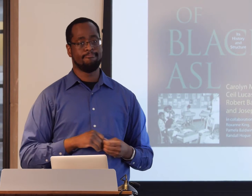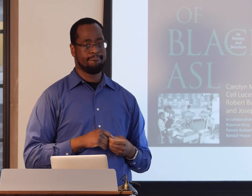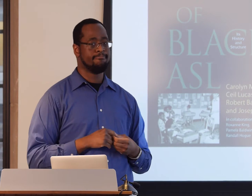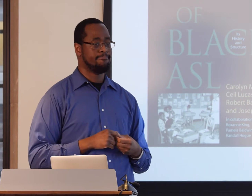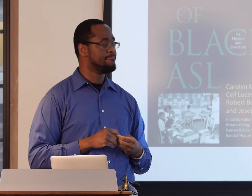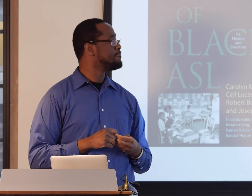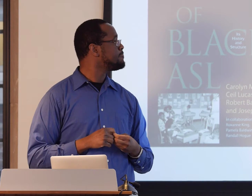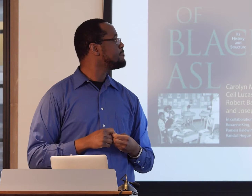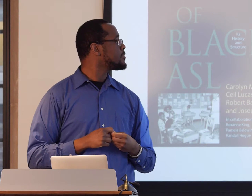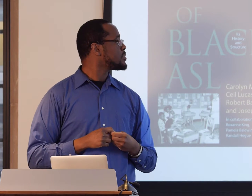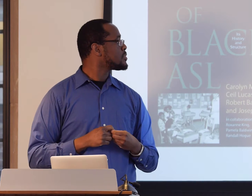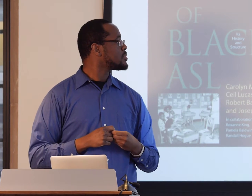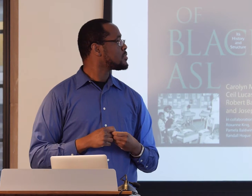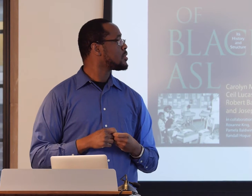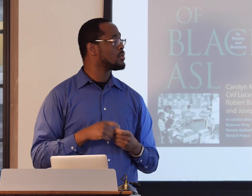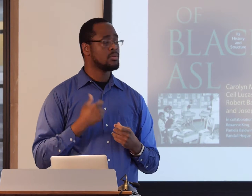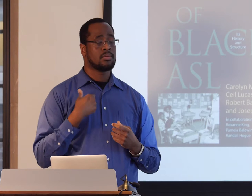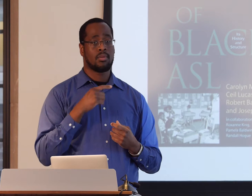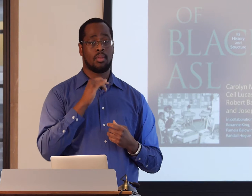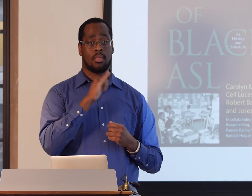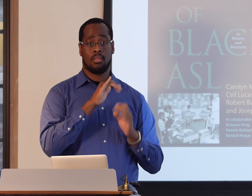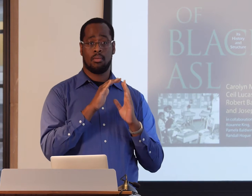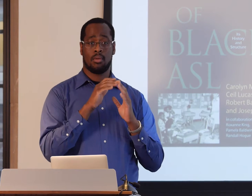between the two signing communities.